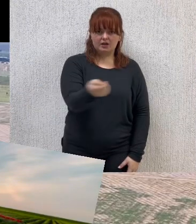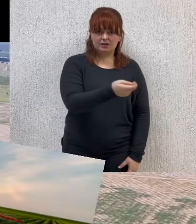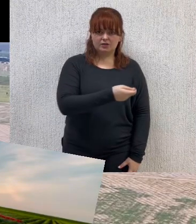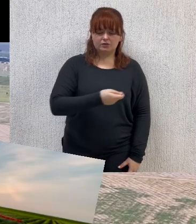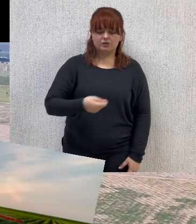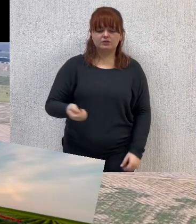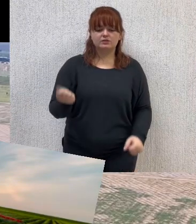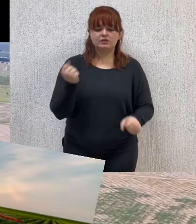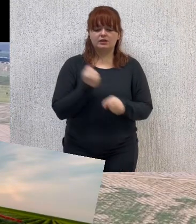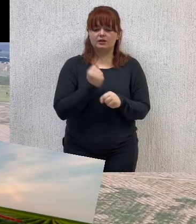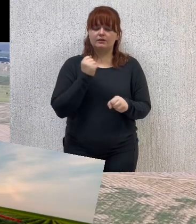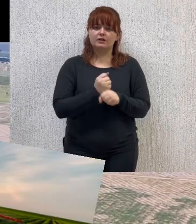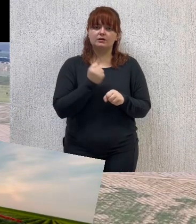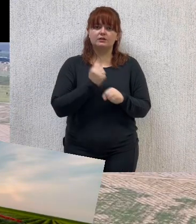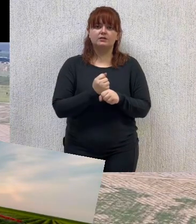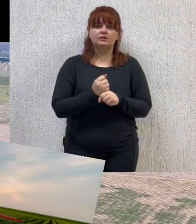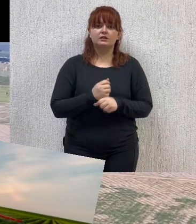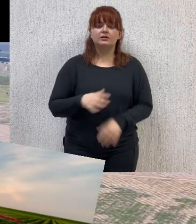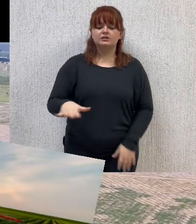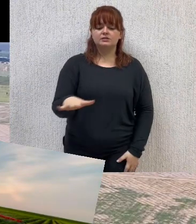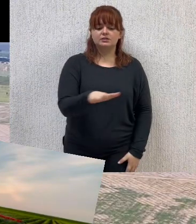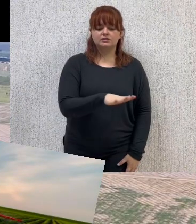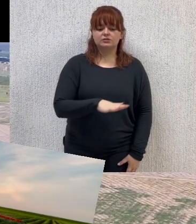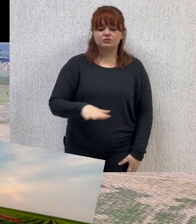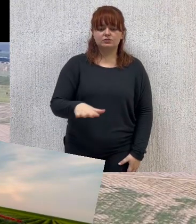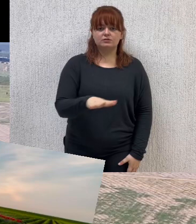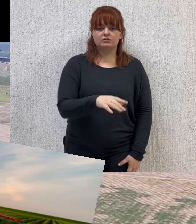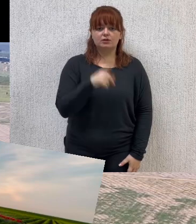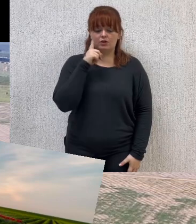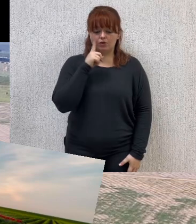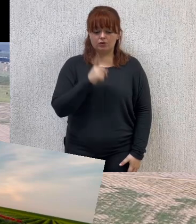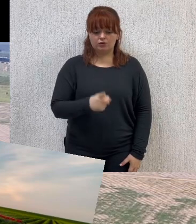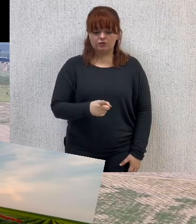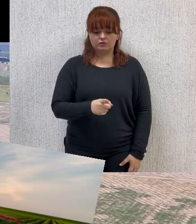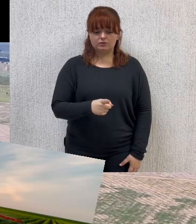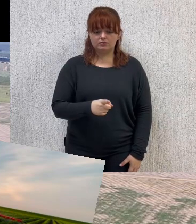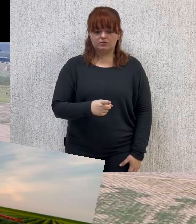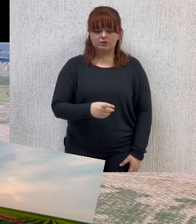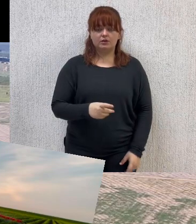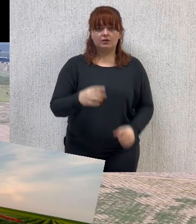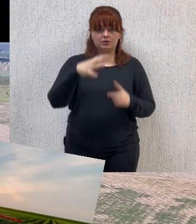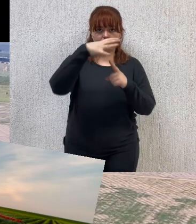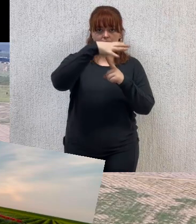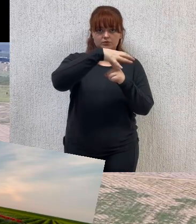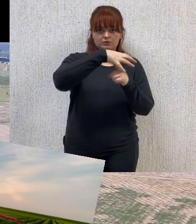the agricultural sector and territorial planning for a sustainable management of forests.